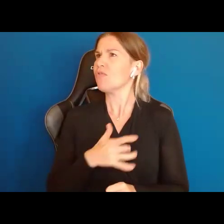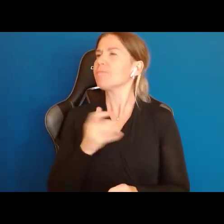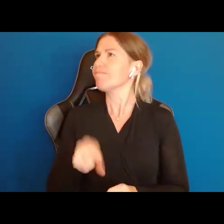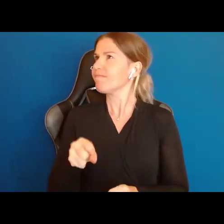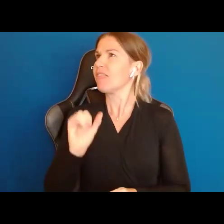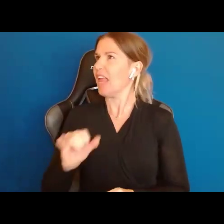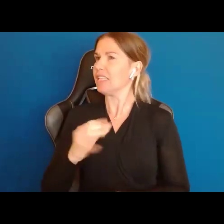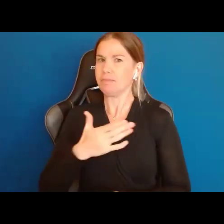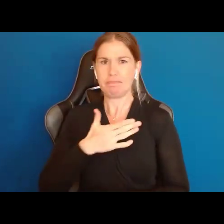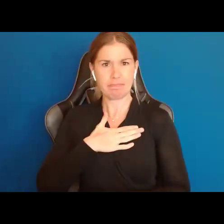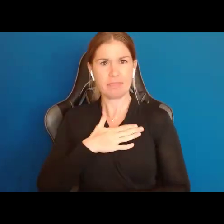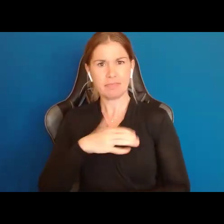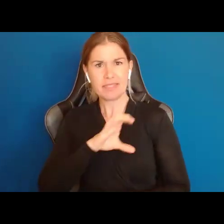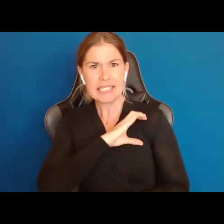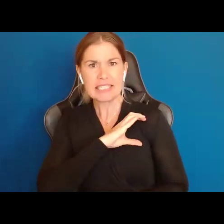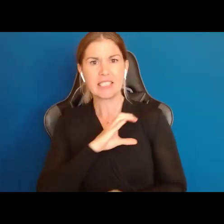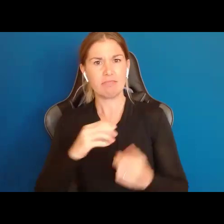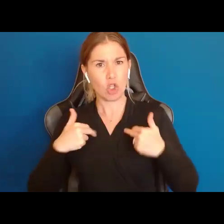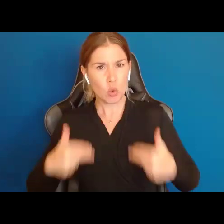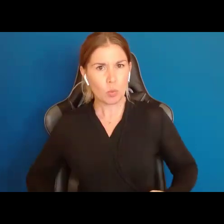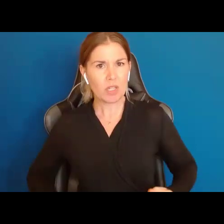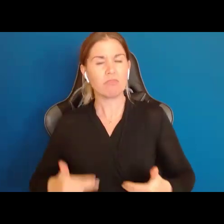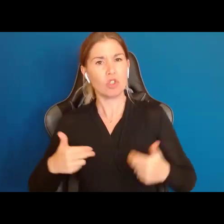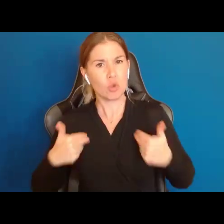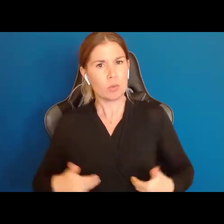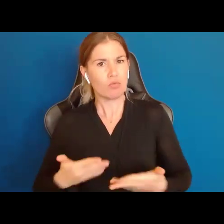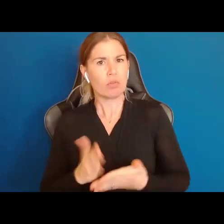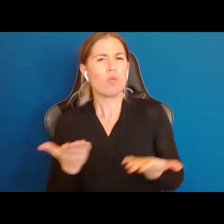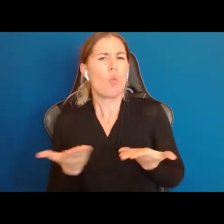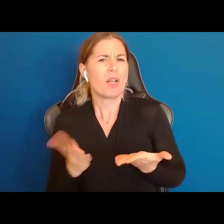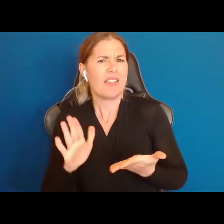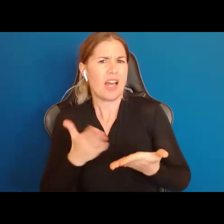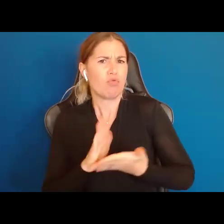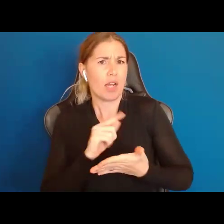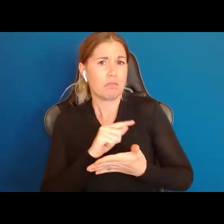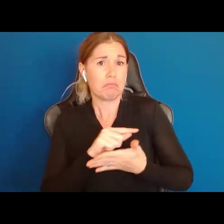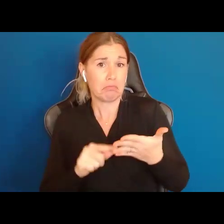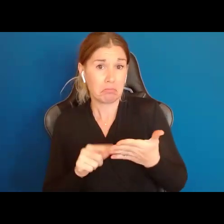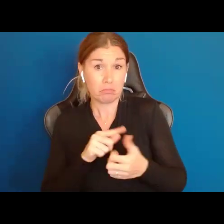A human being with Human Rights. Is it something like Freedom of Speech? Or Freedom of Elections?